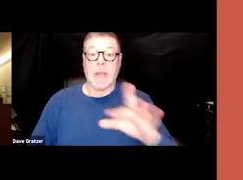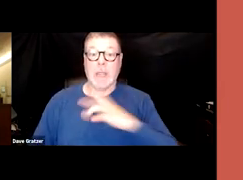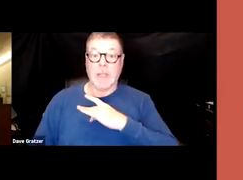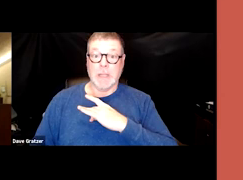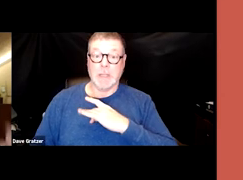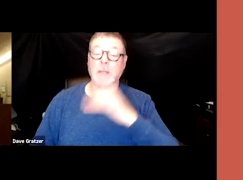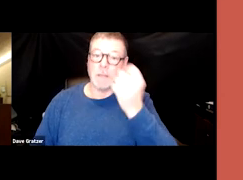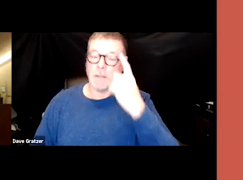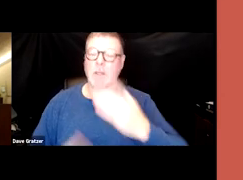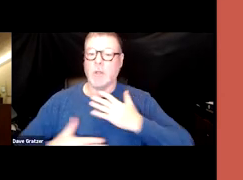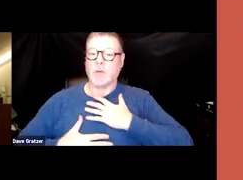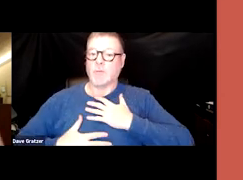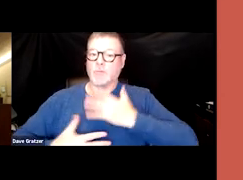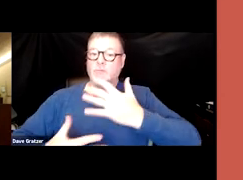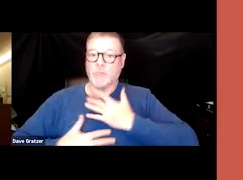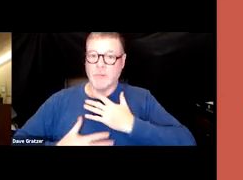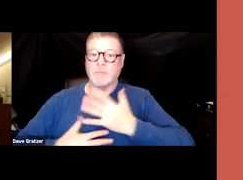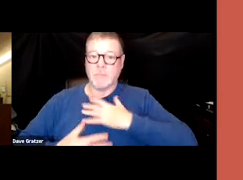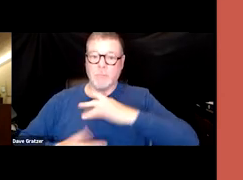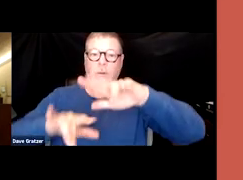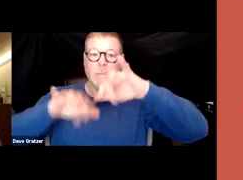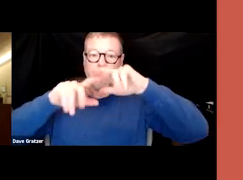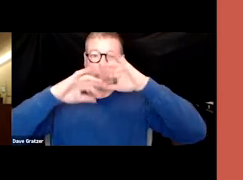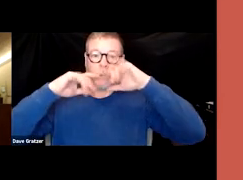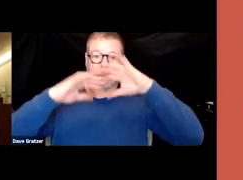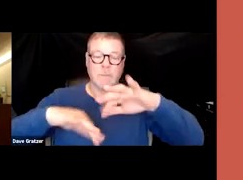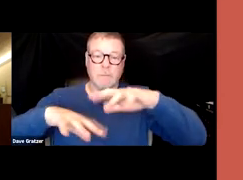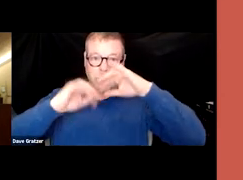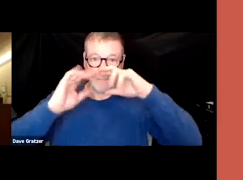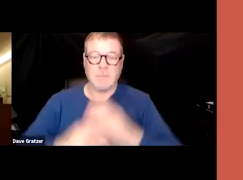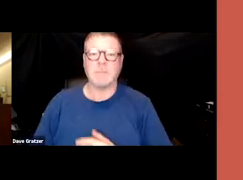it's a respiratory droplet-driven infection and you know,